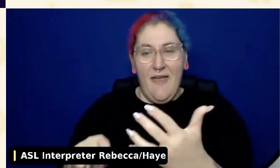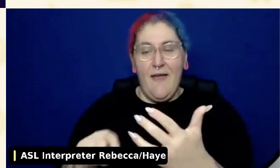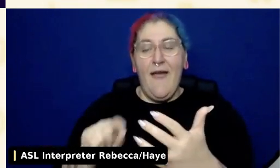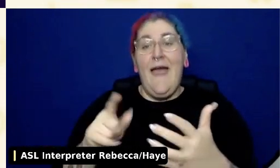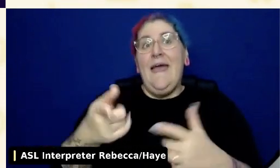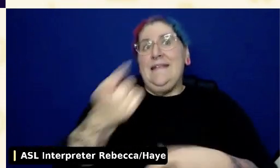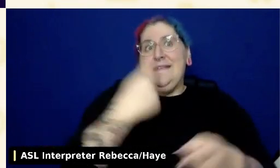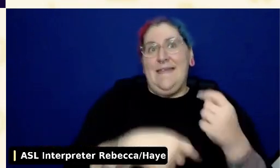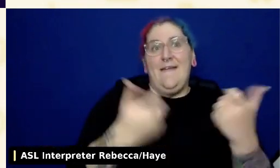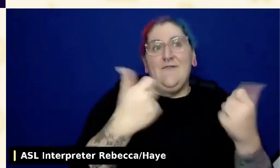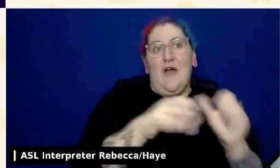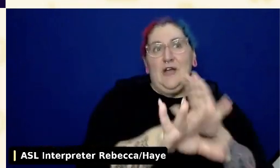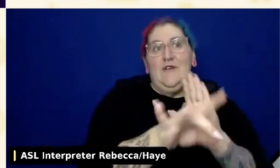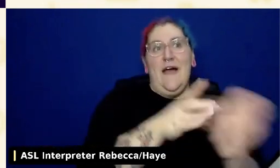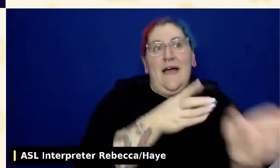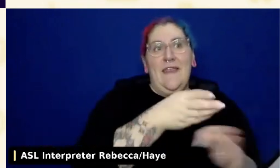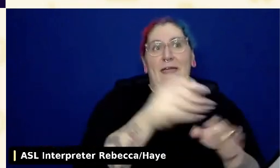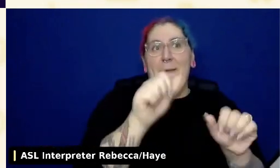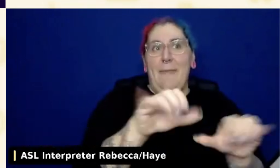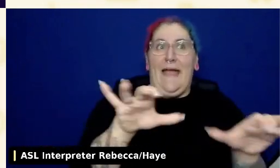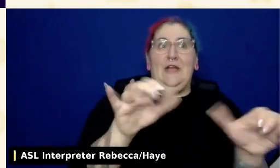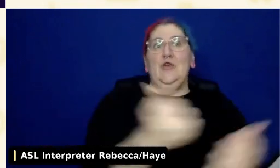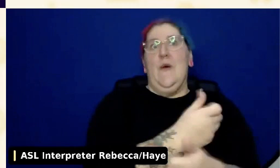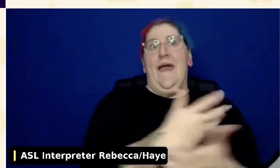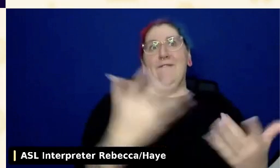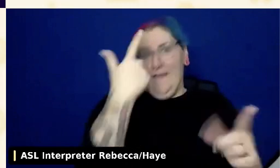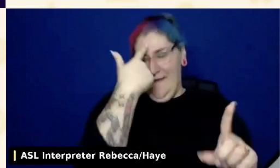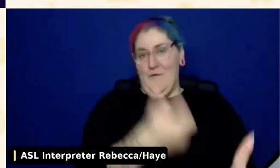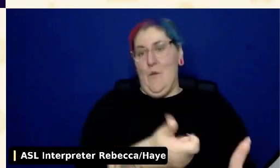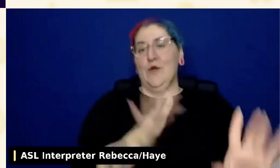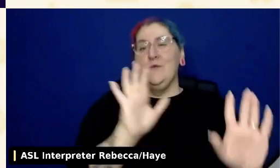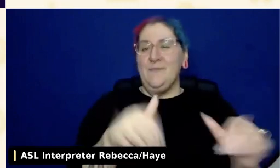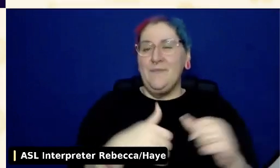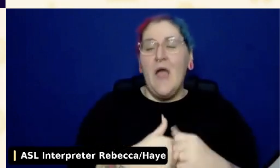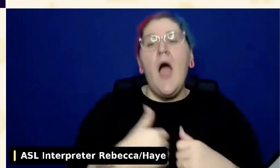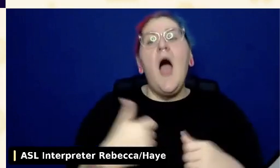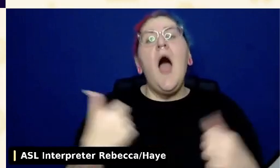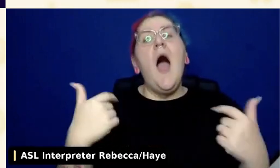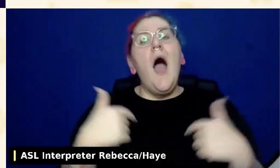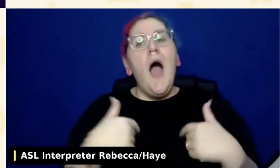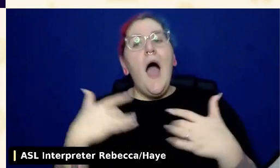Another thing along those same lines is, I would tend to choose a theme